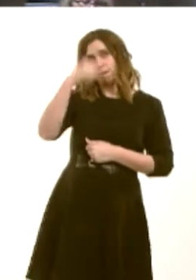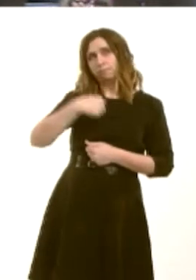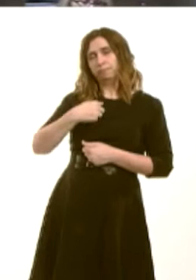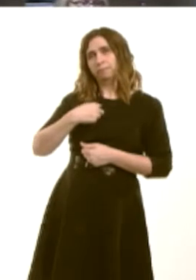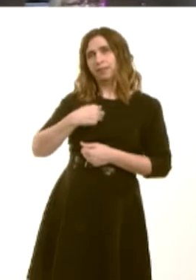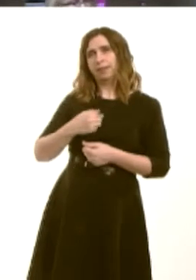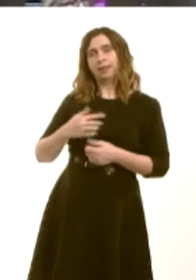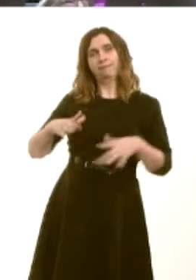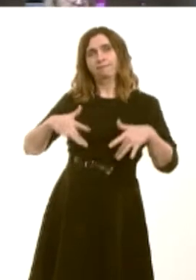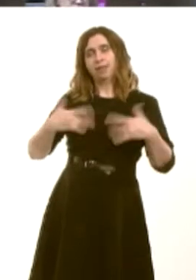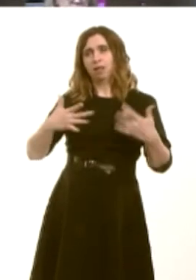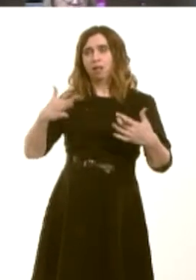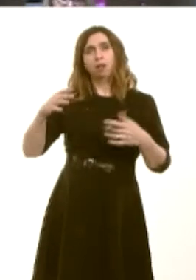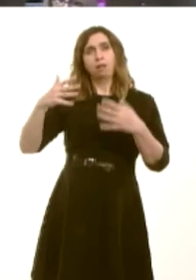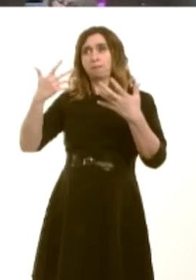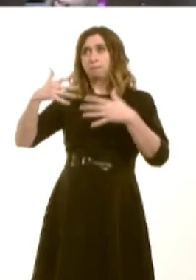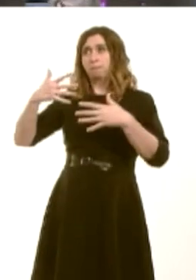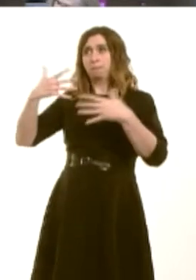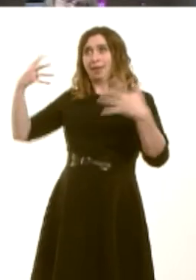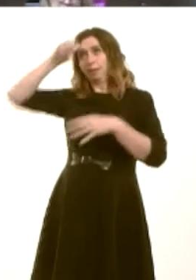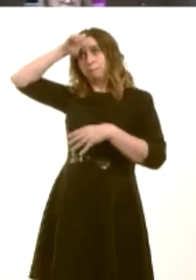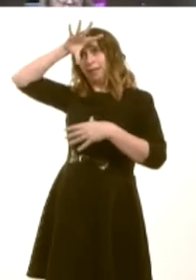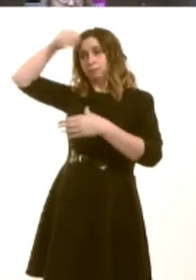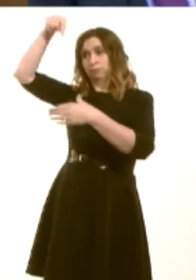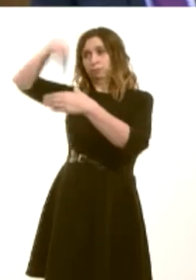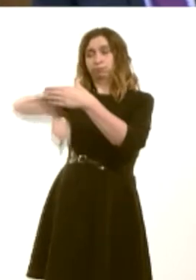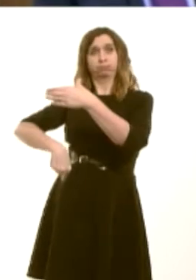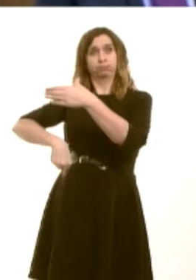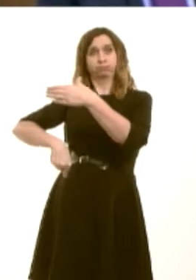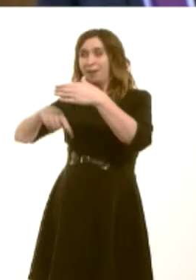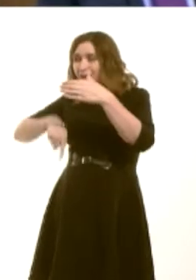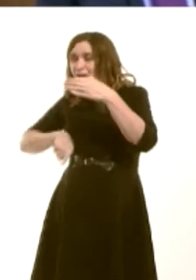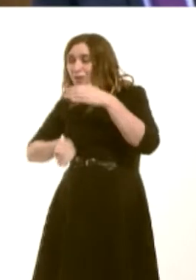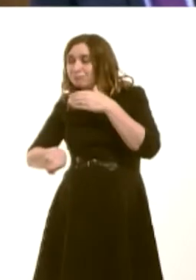for underground tours at Big Pit National Coal Museum, proposals that fly in the face